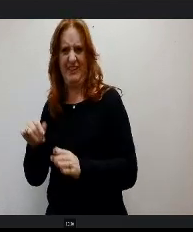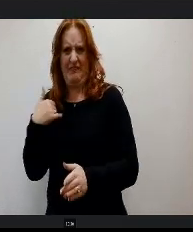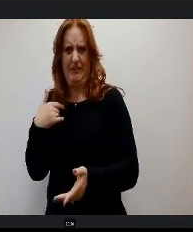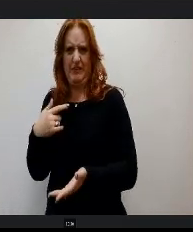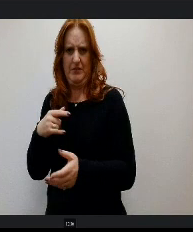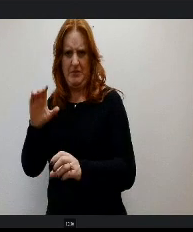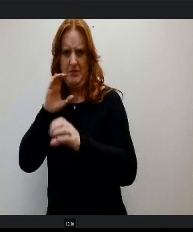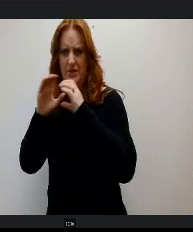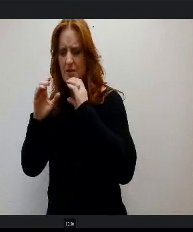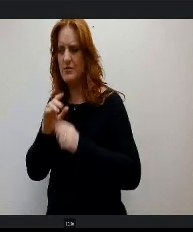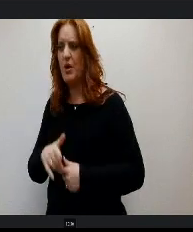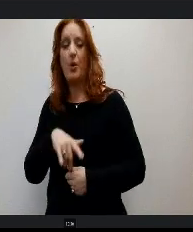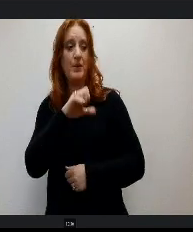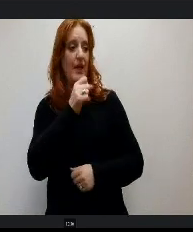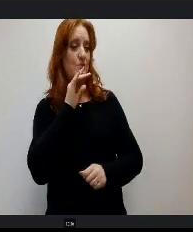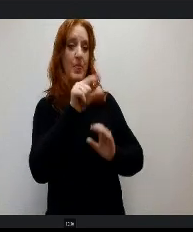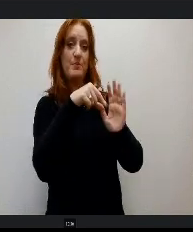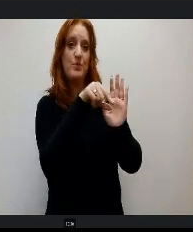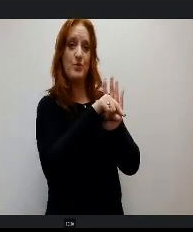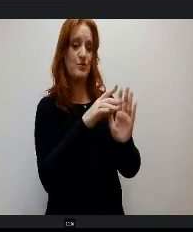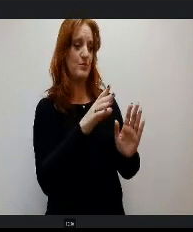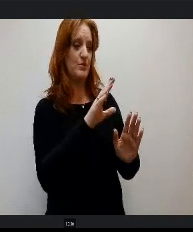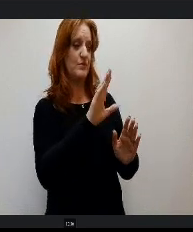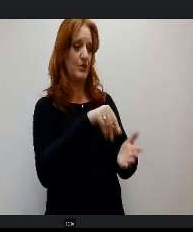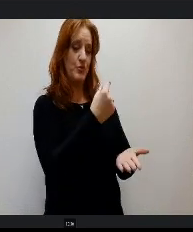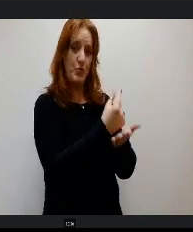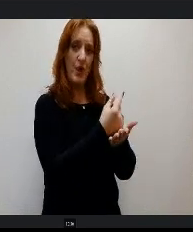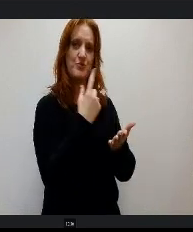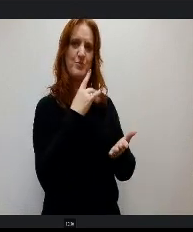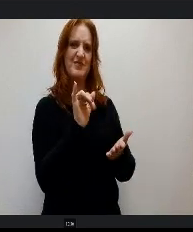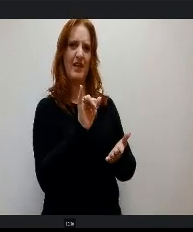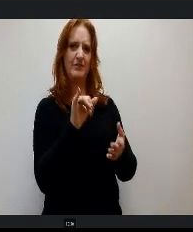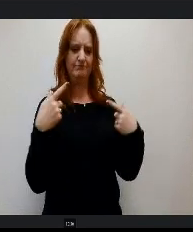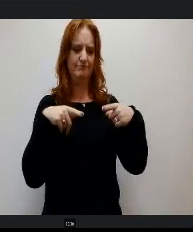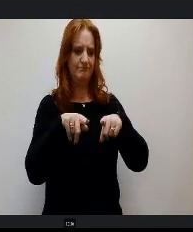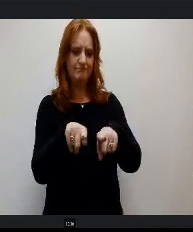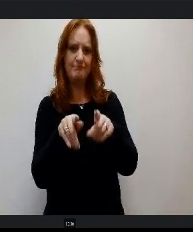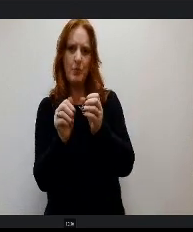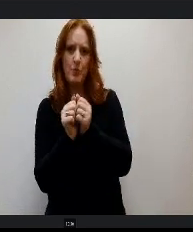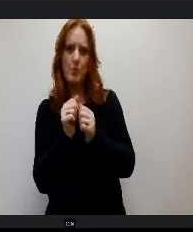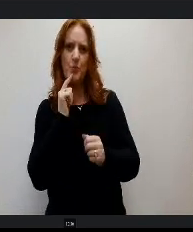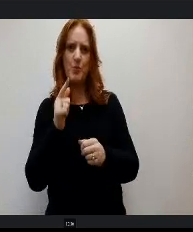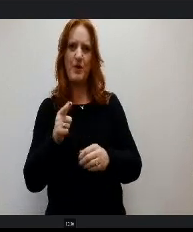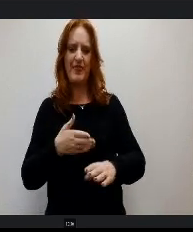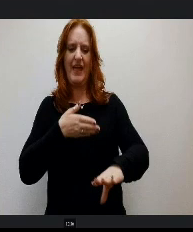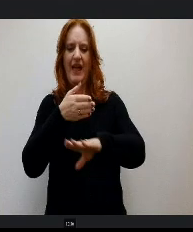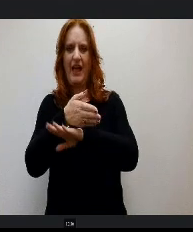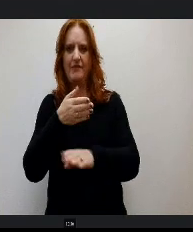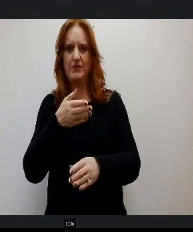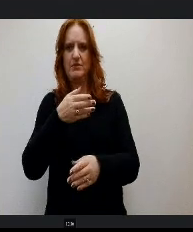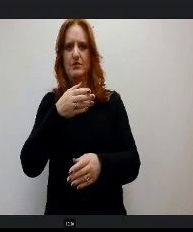Porch River graduate is alignment like we talked about earlier with the post secondary workforce readiness standards or